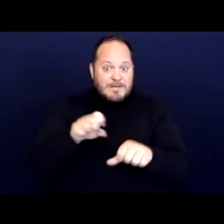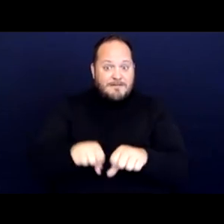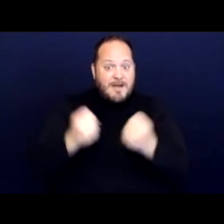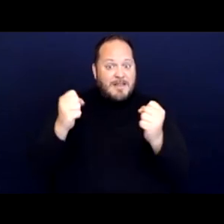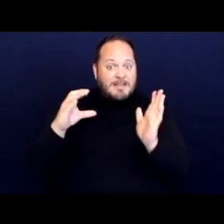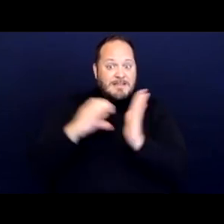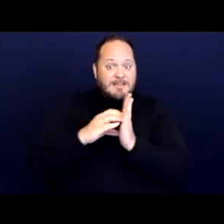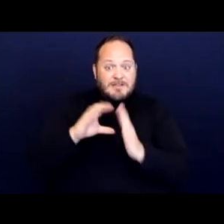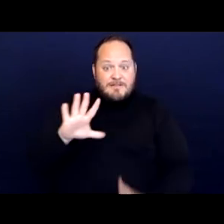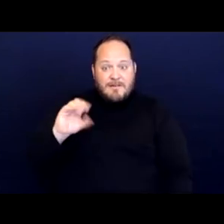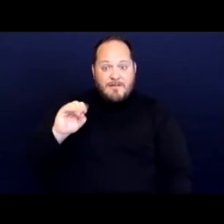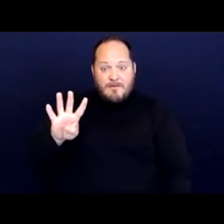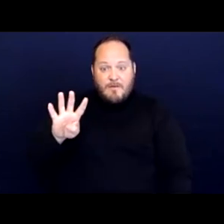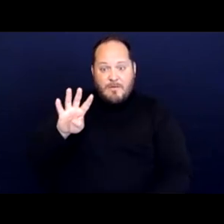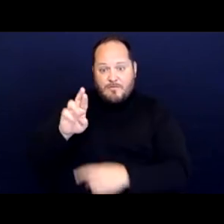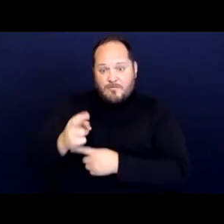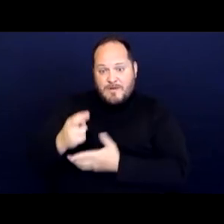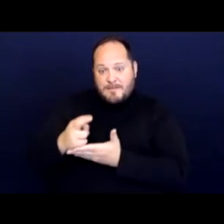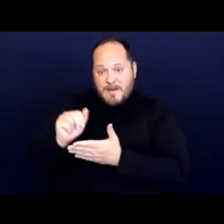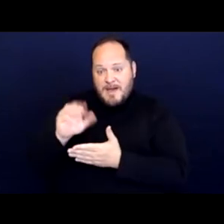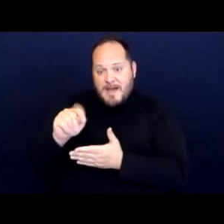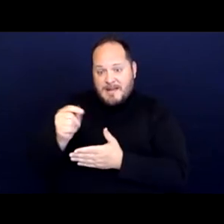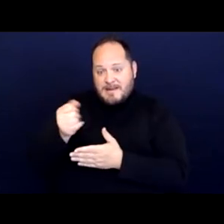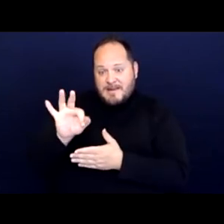of the Rehabilitation Act of 1973,